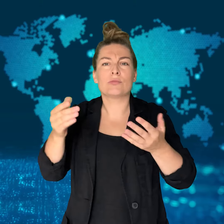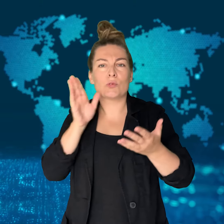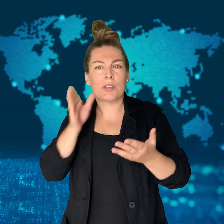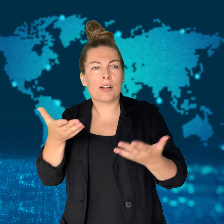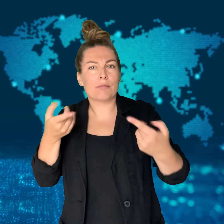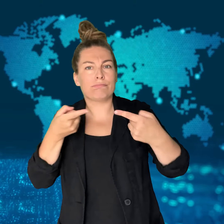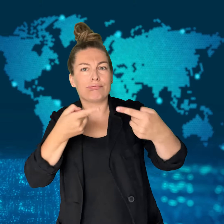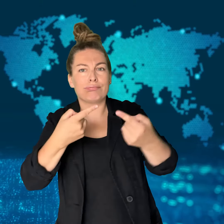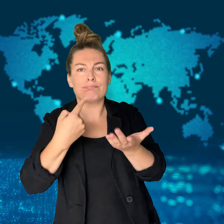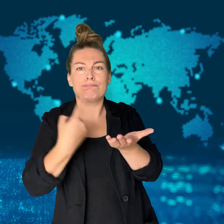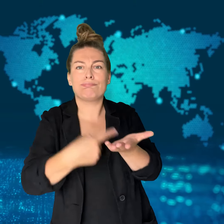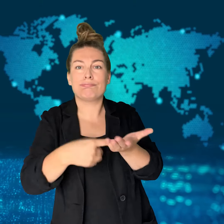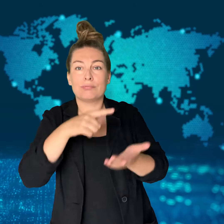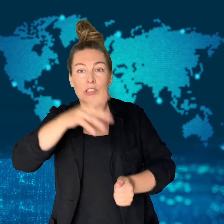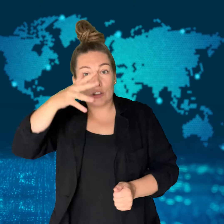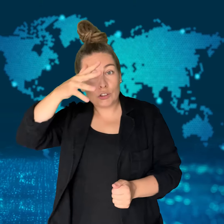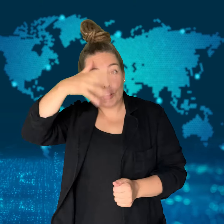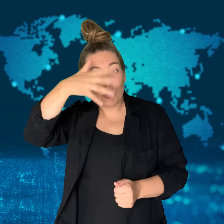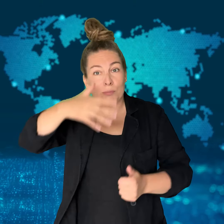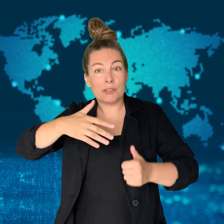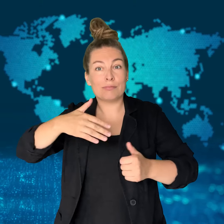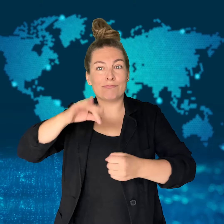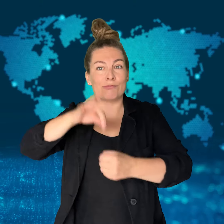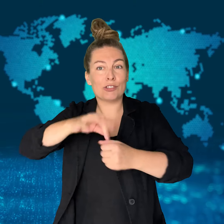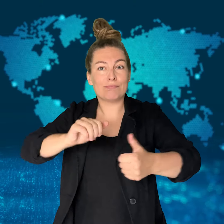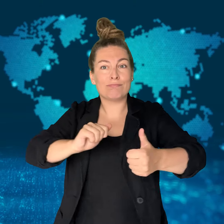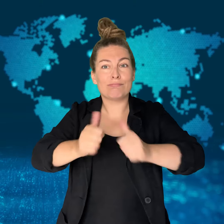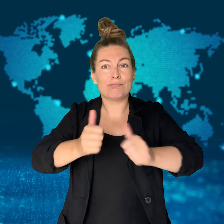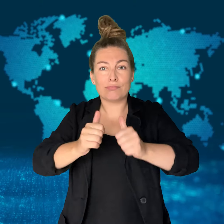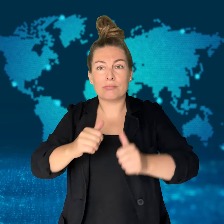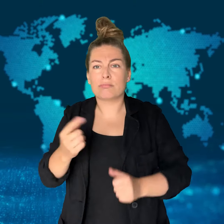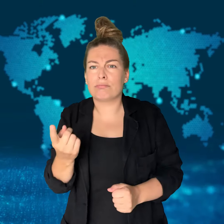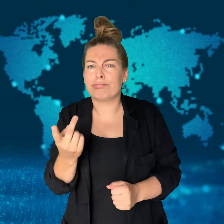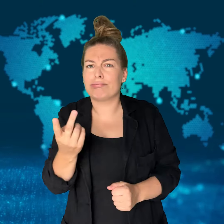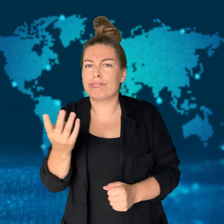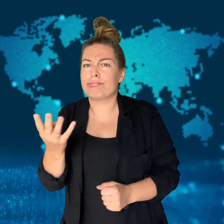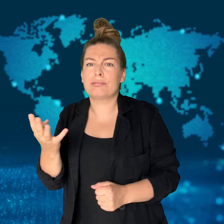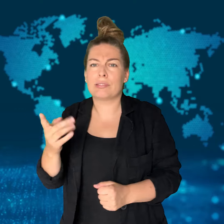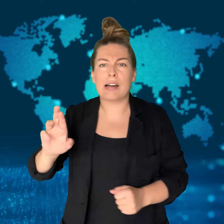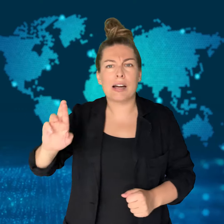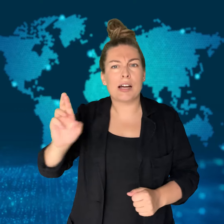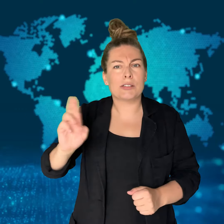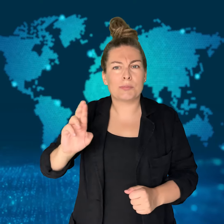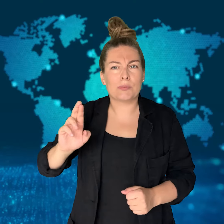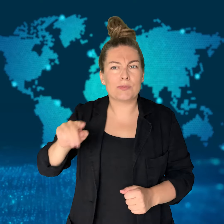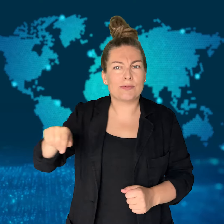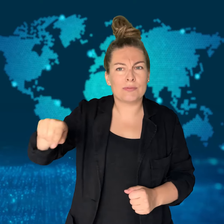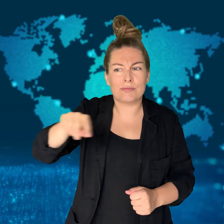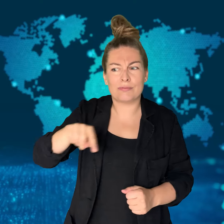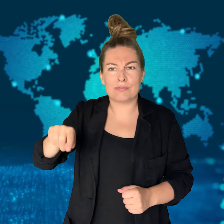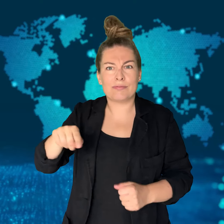Several House of Representatives Republicans are demanding Biden resign